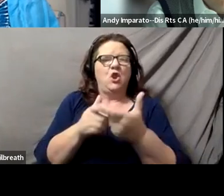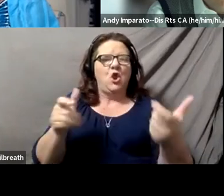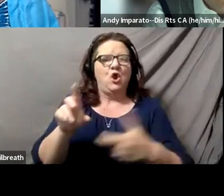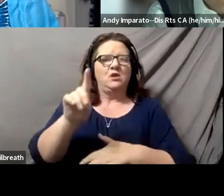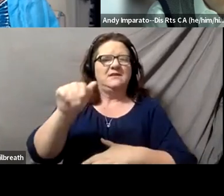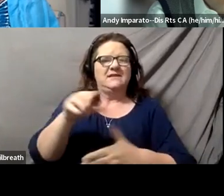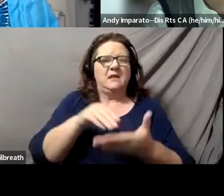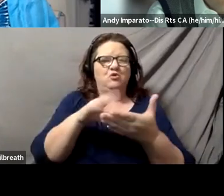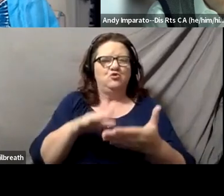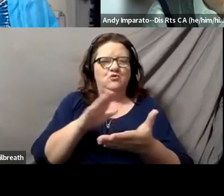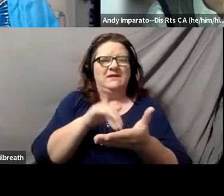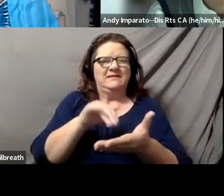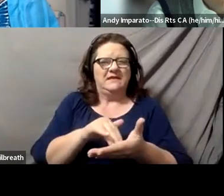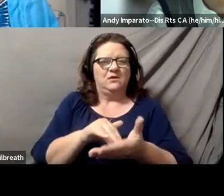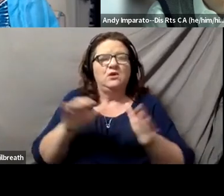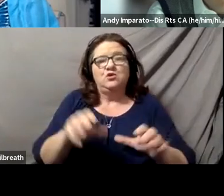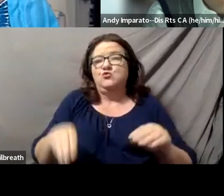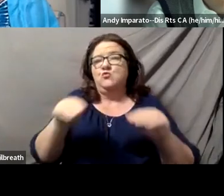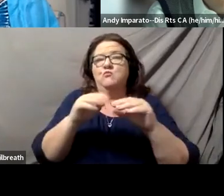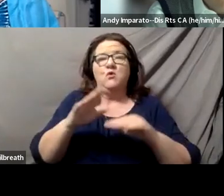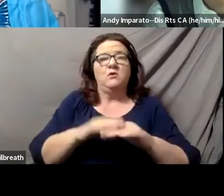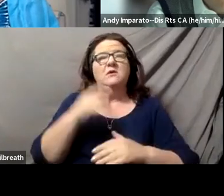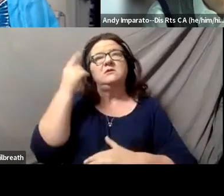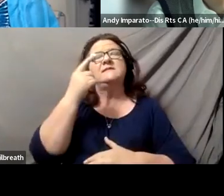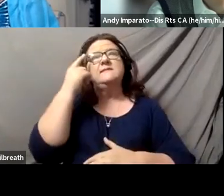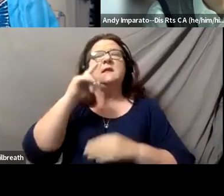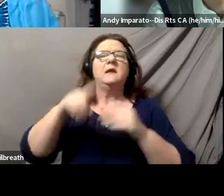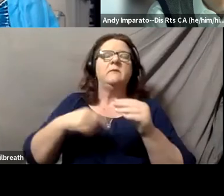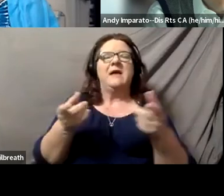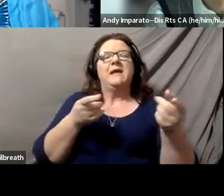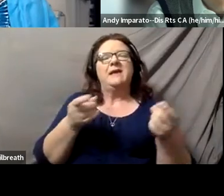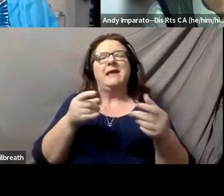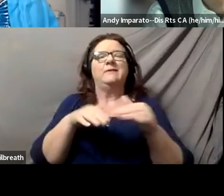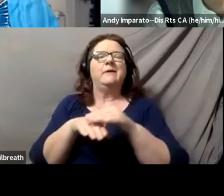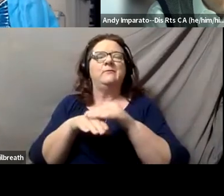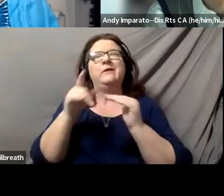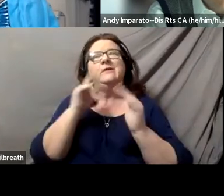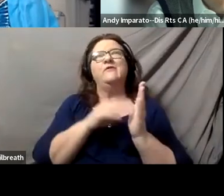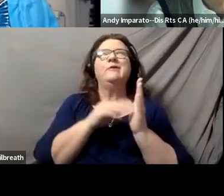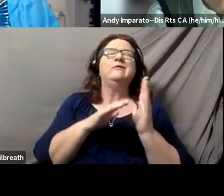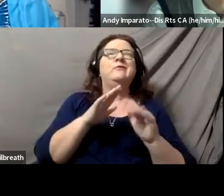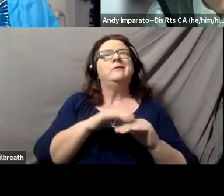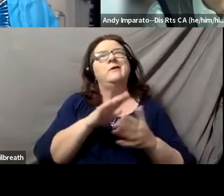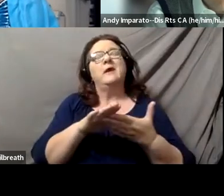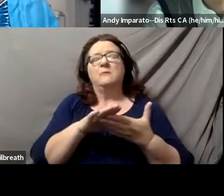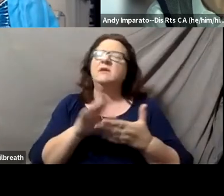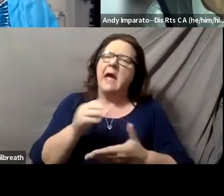that do more than just think about or handle accommodations for students on campus, although, that's part of what they do.